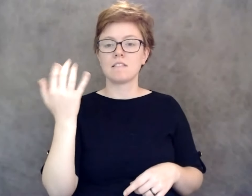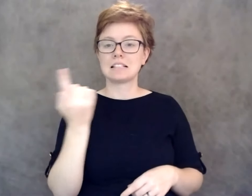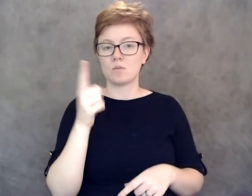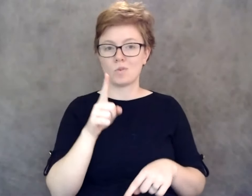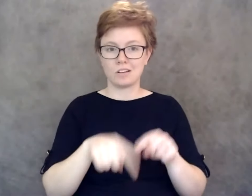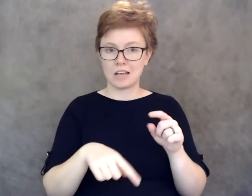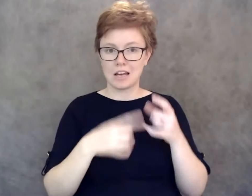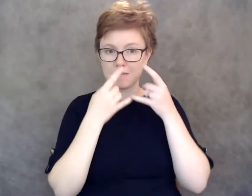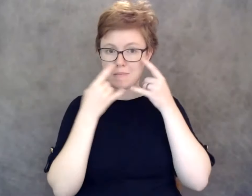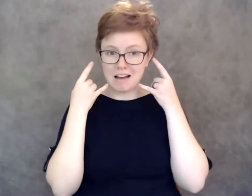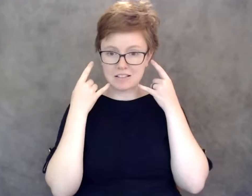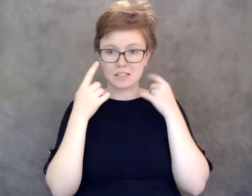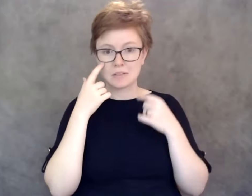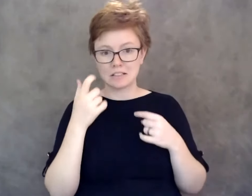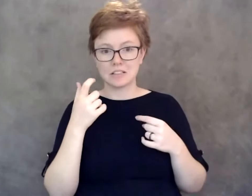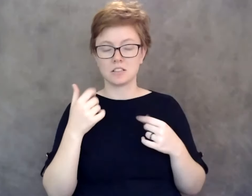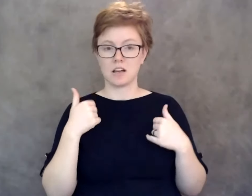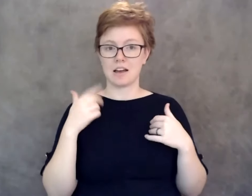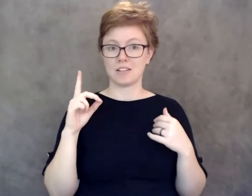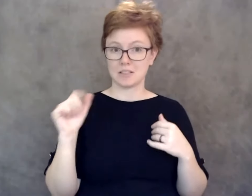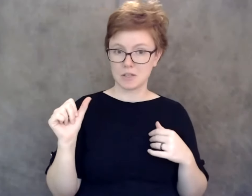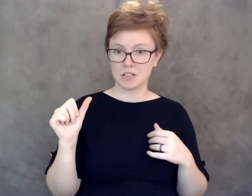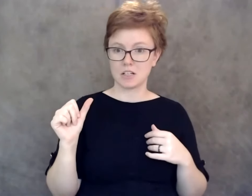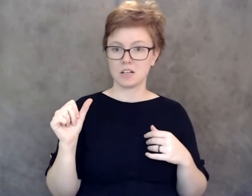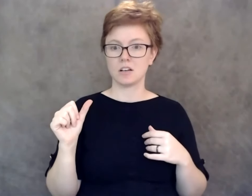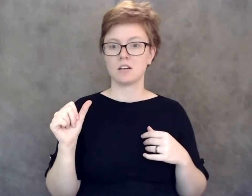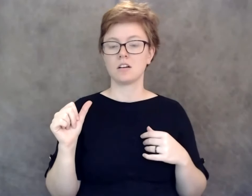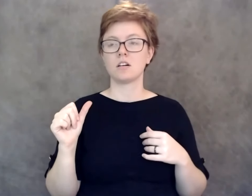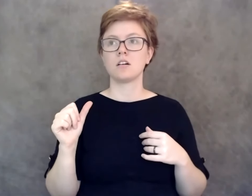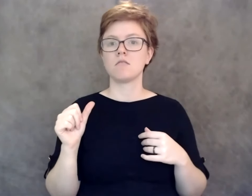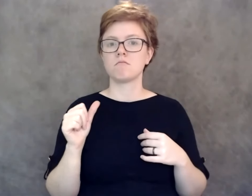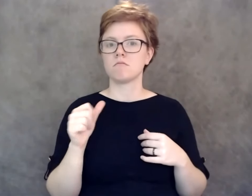due to a documented disability and further refuses to make any accommodations